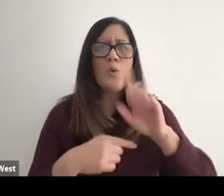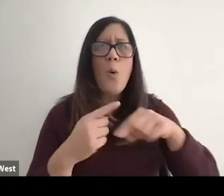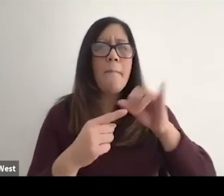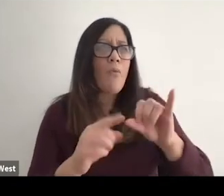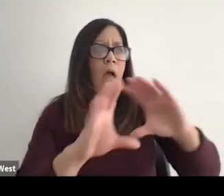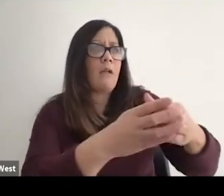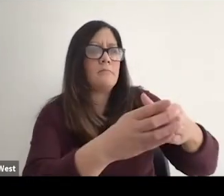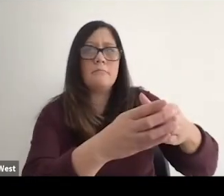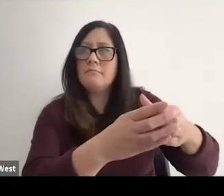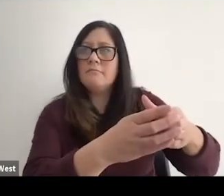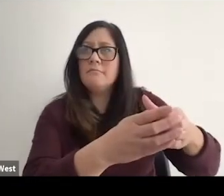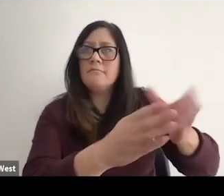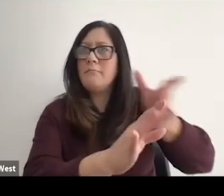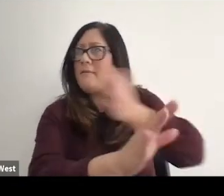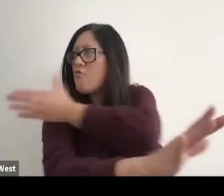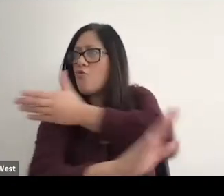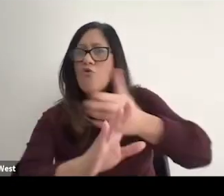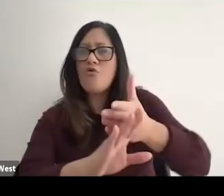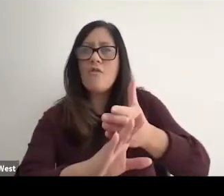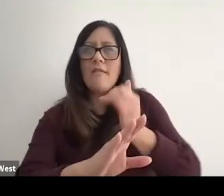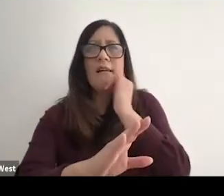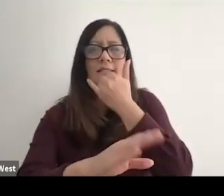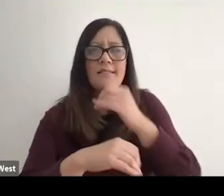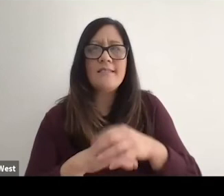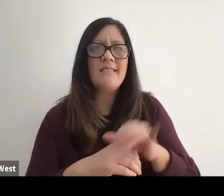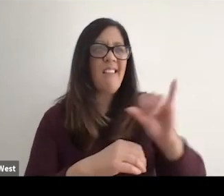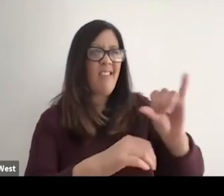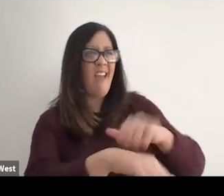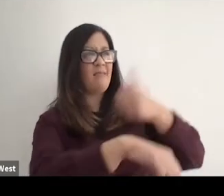what Paralympics is all about. So I didn't even know about this